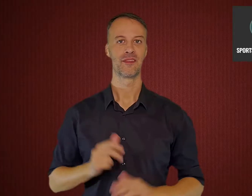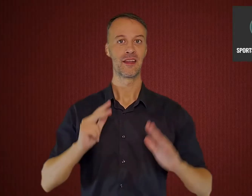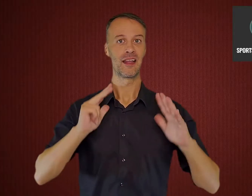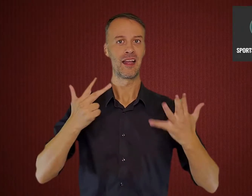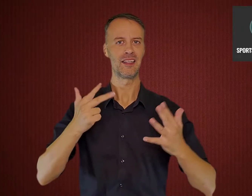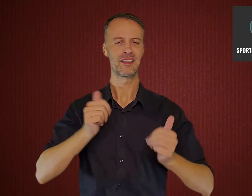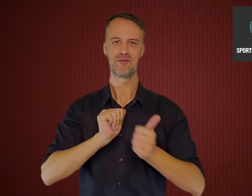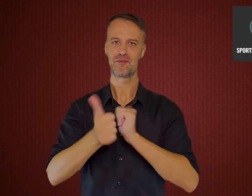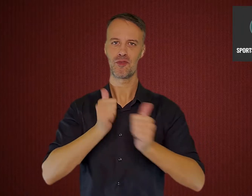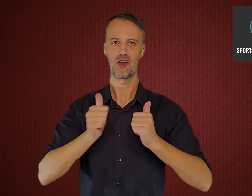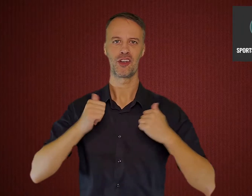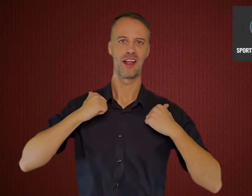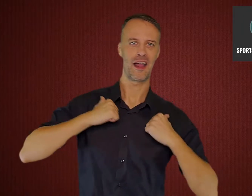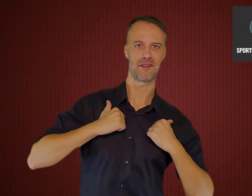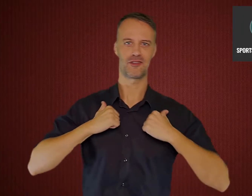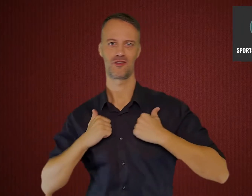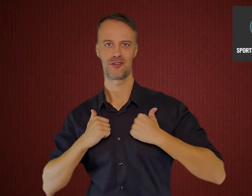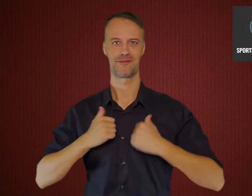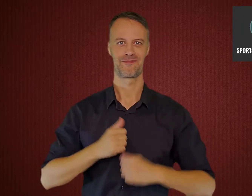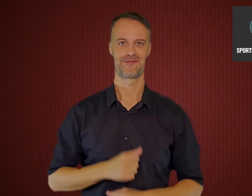Eighth, sport and adventure.